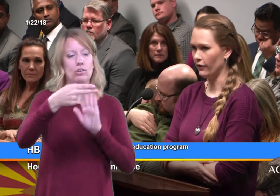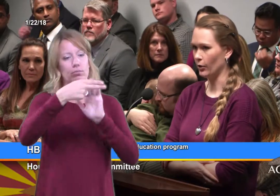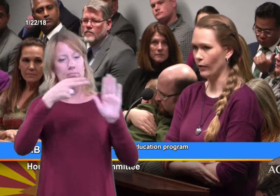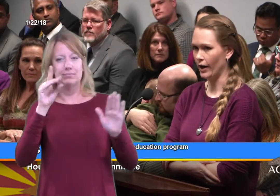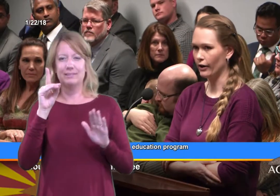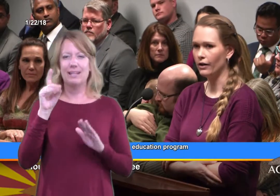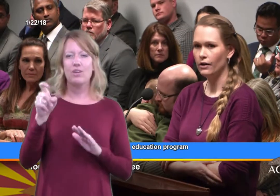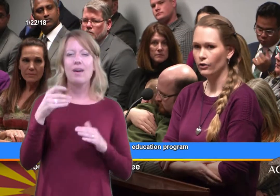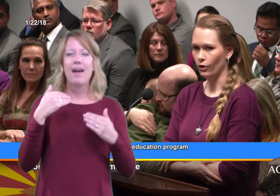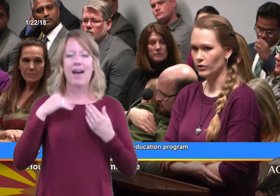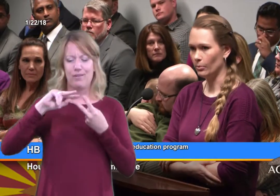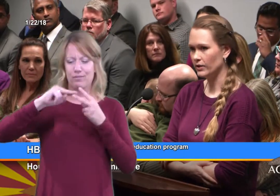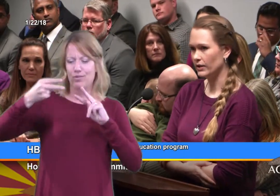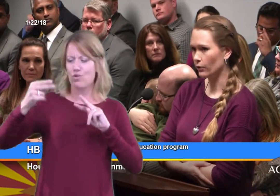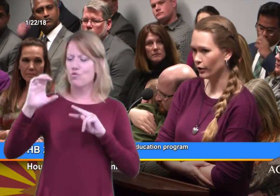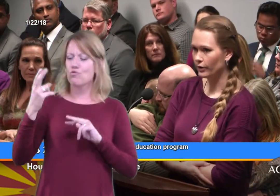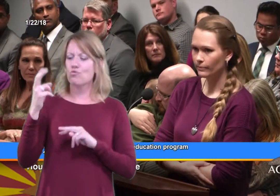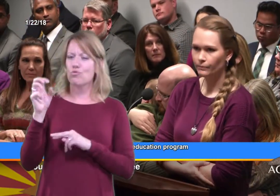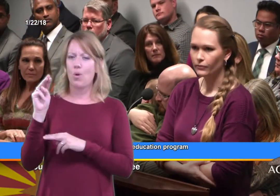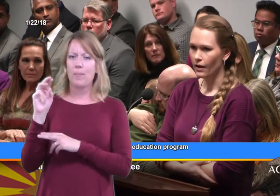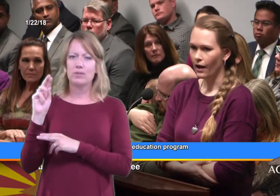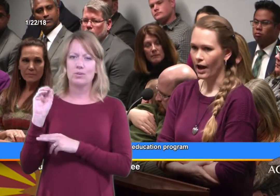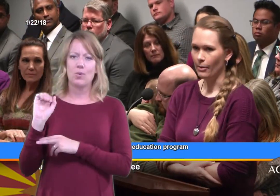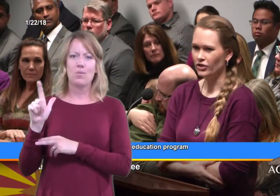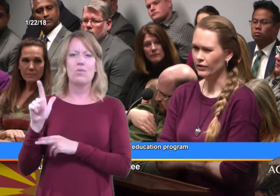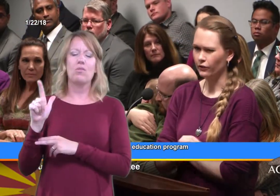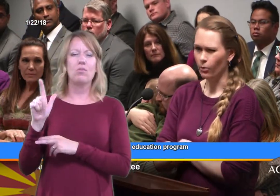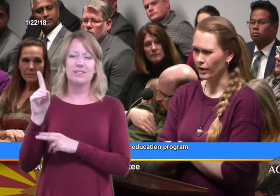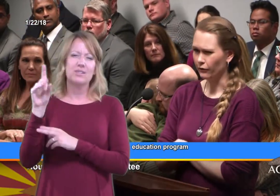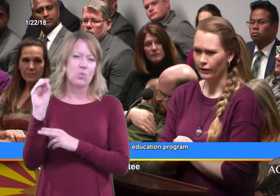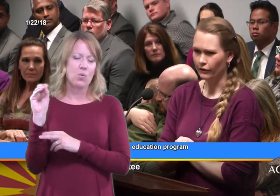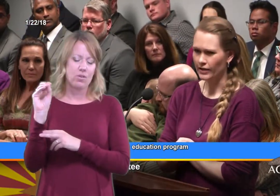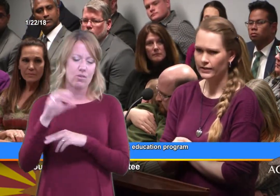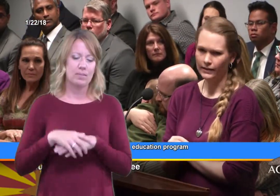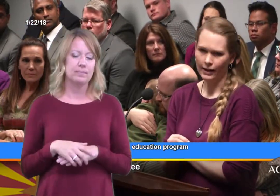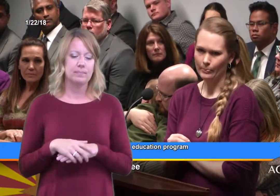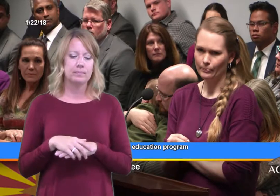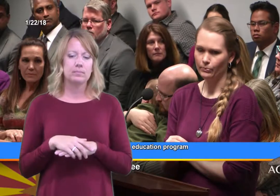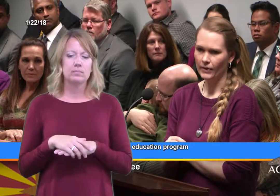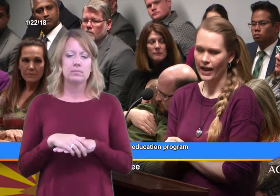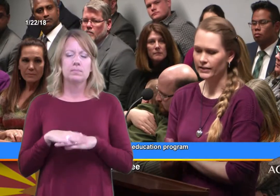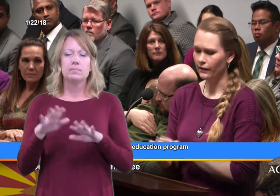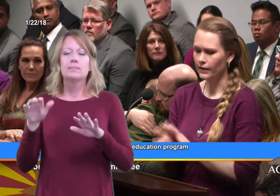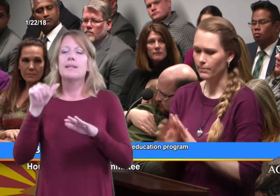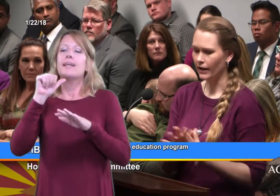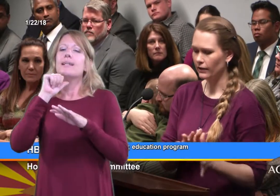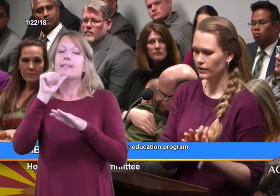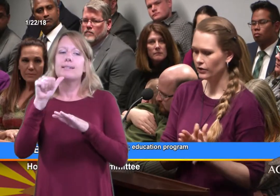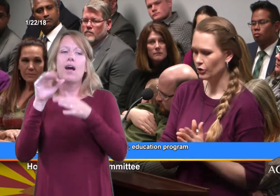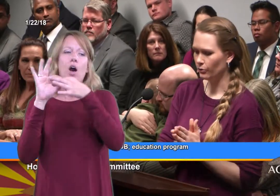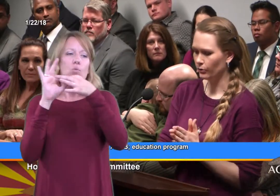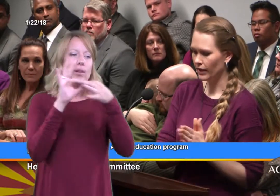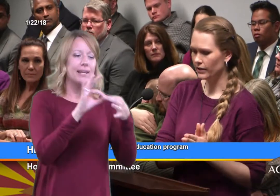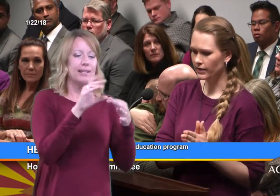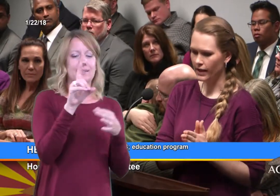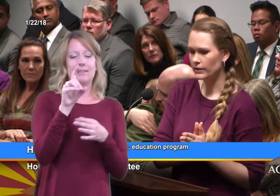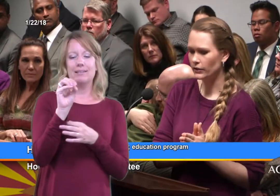a very rare chromosomal disorder, And just for point of reference, it has nothing medically to do related to Down syndrome,